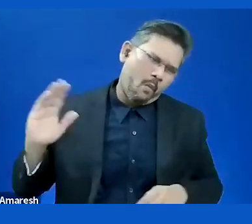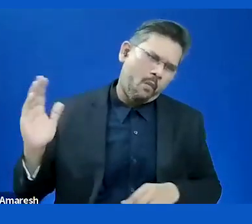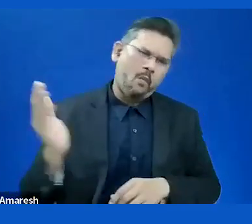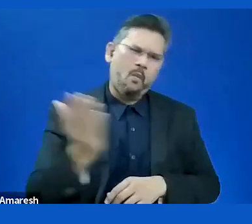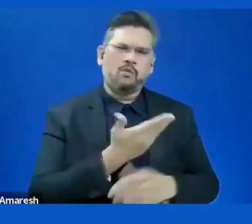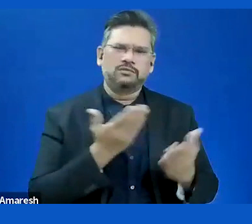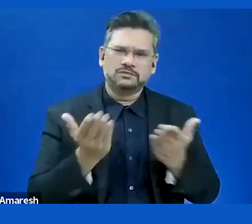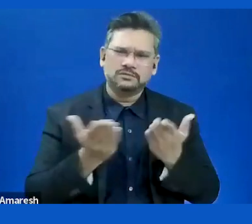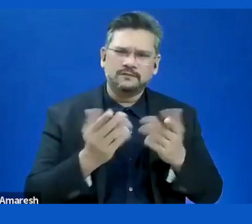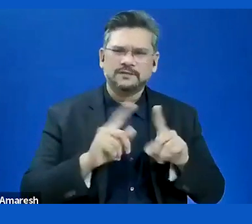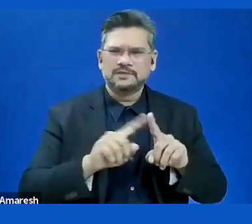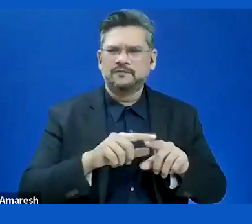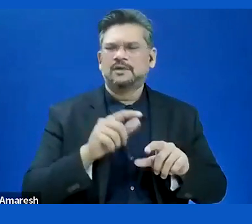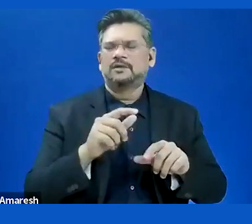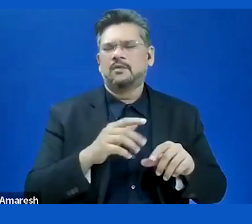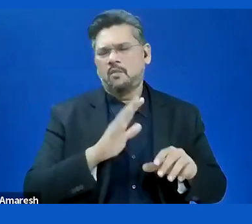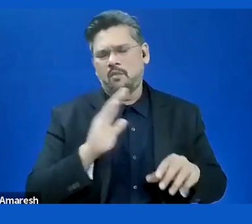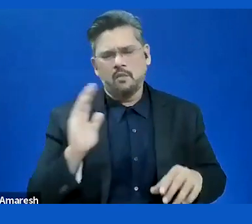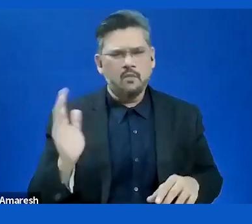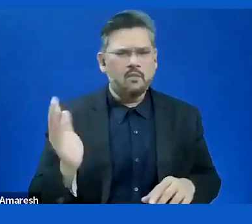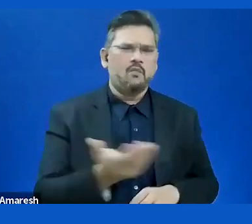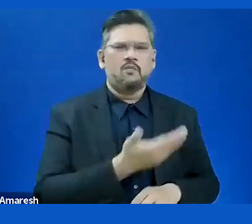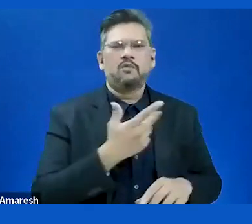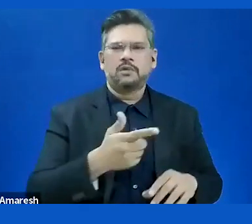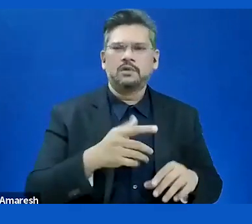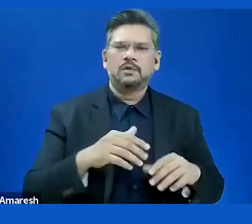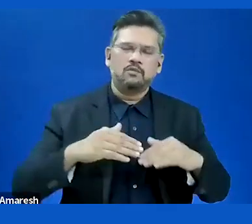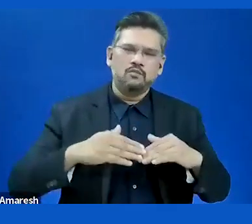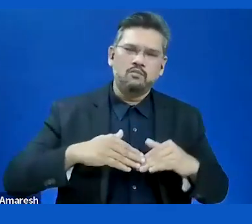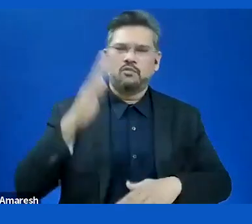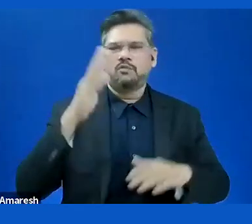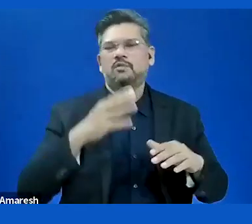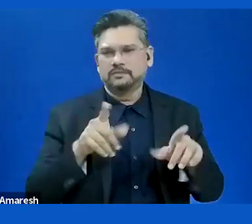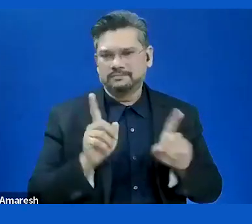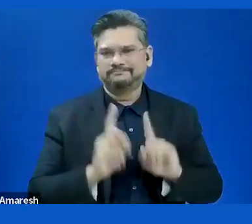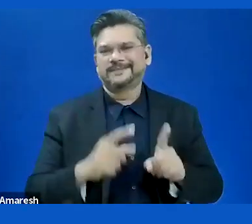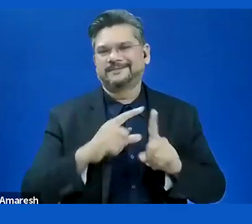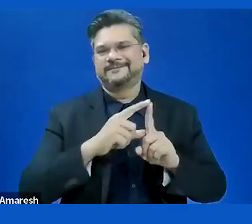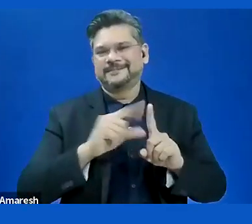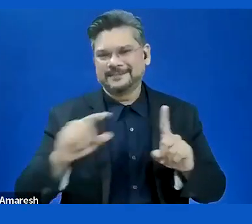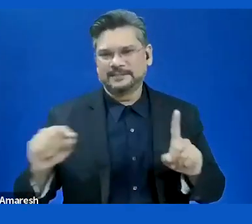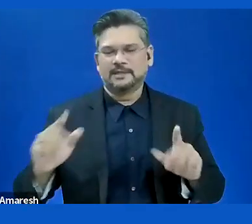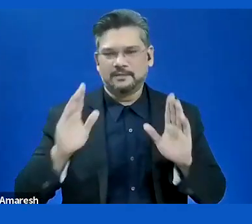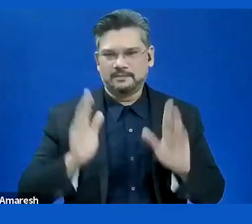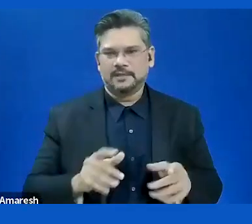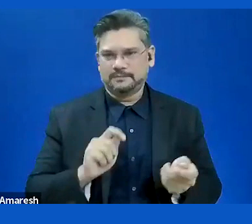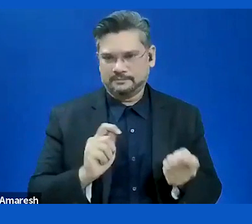hard enough on the accessibility questions. We have problems. Pure accessibility reach